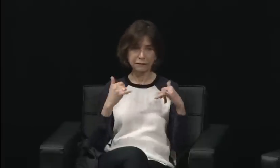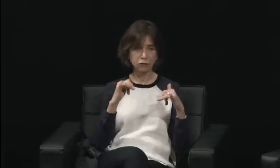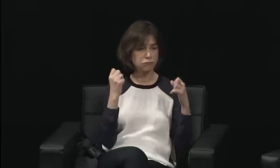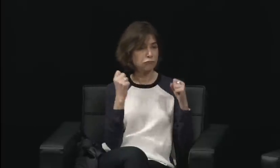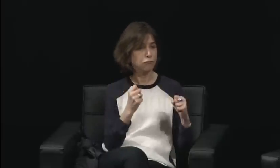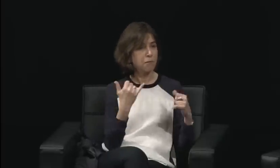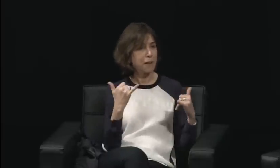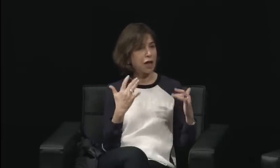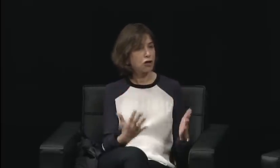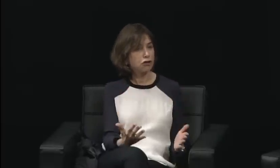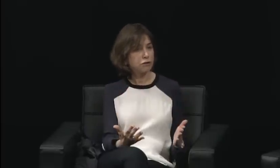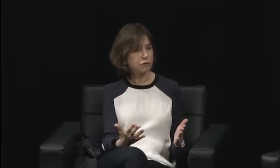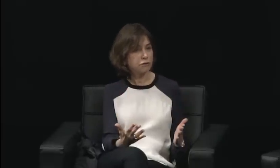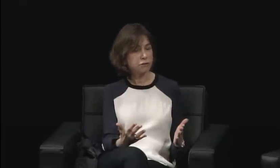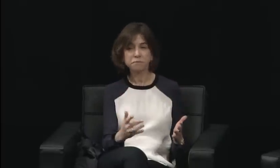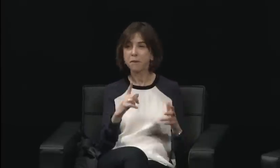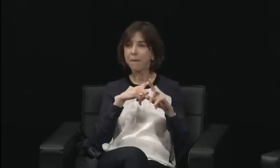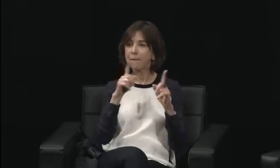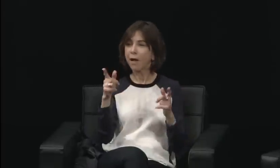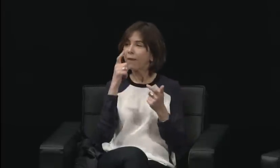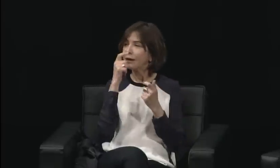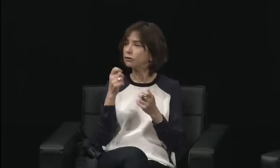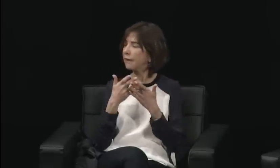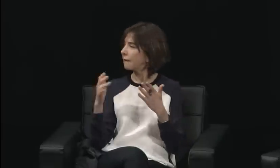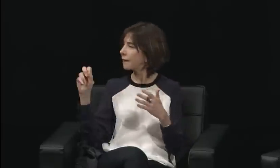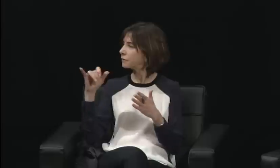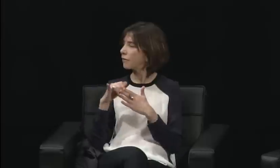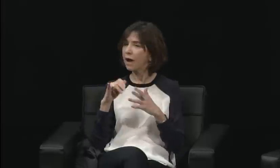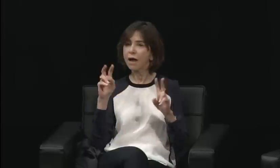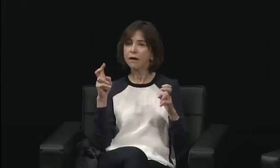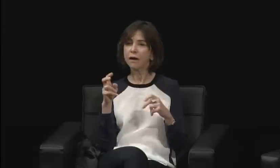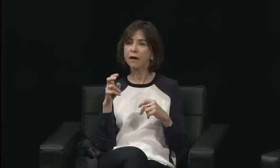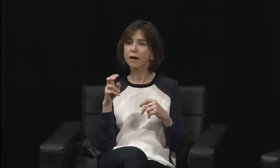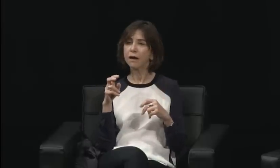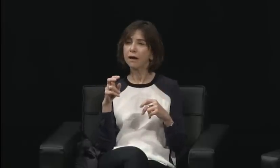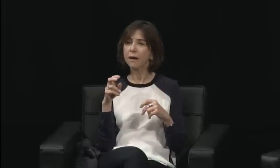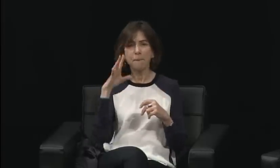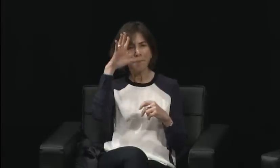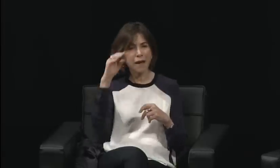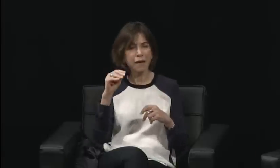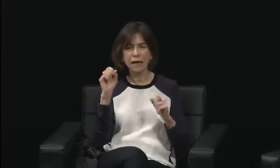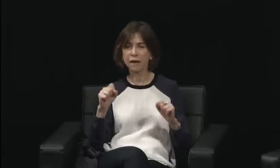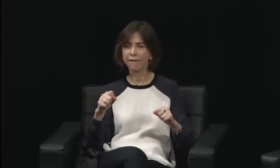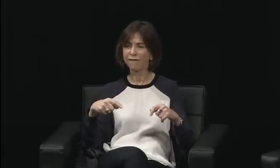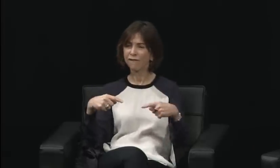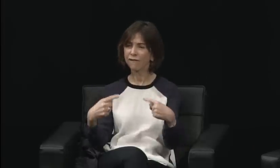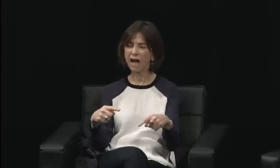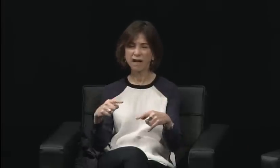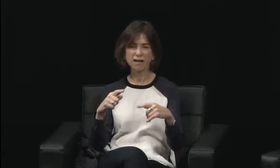It wasn't about women helping other women. Their work wasn't acknowledged.